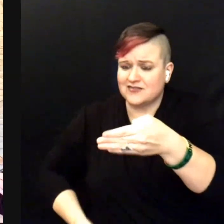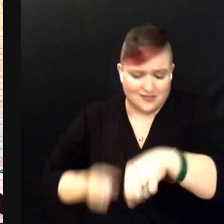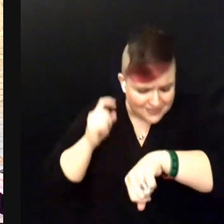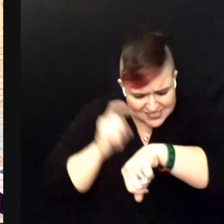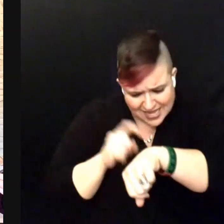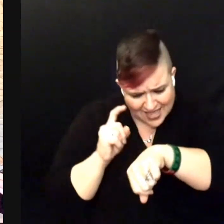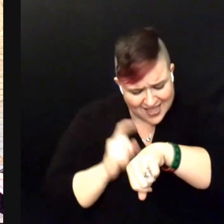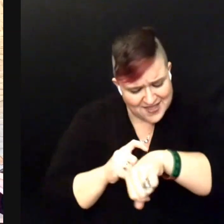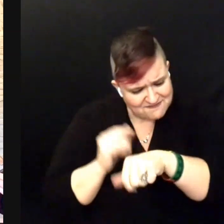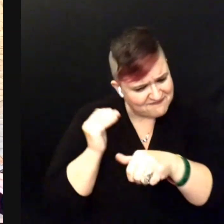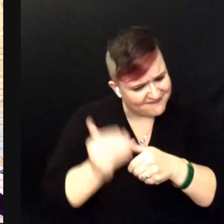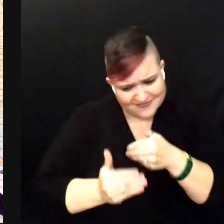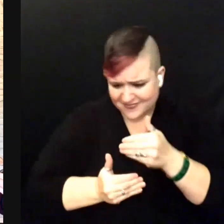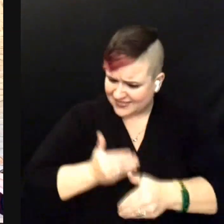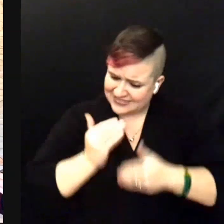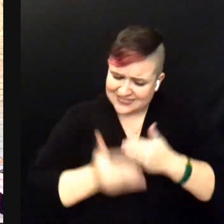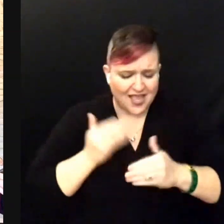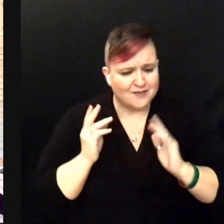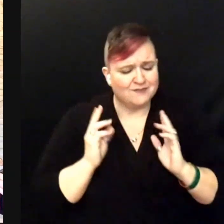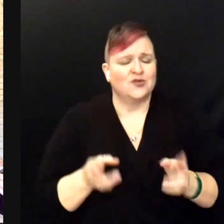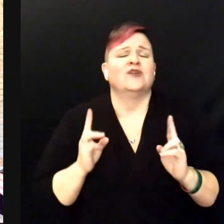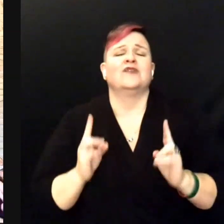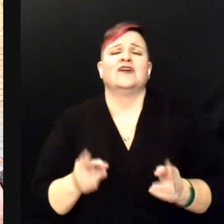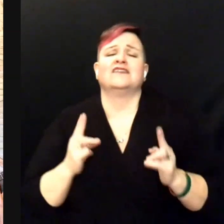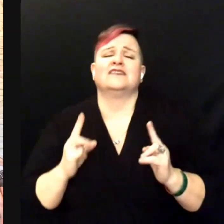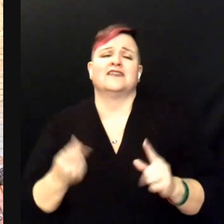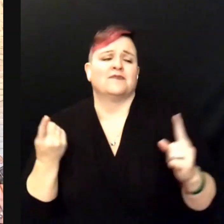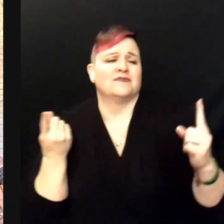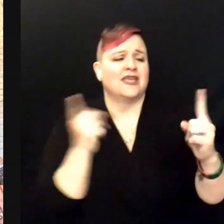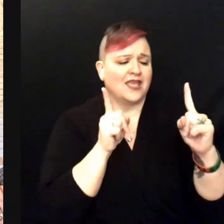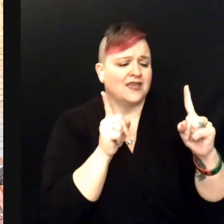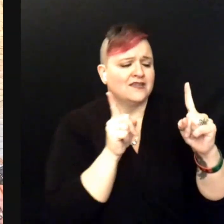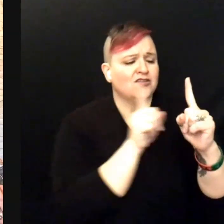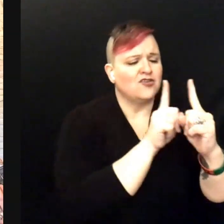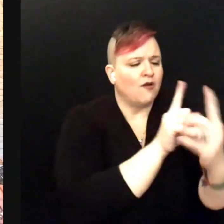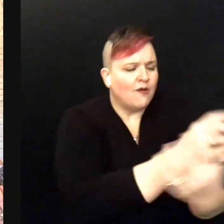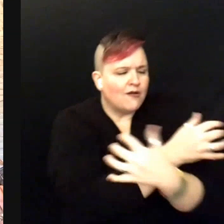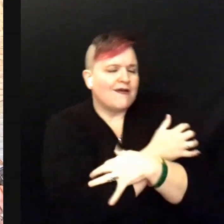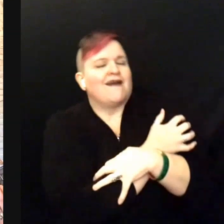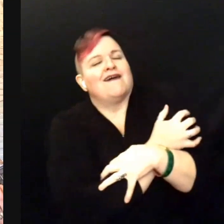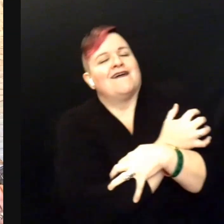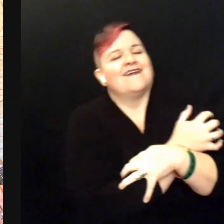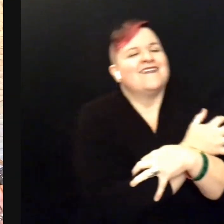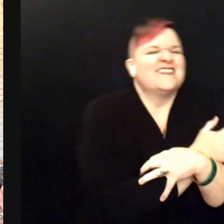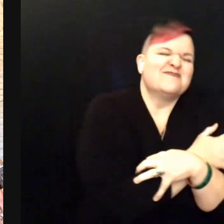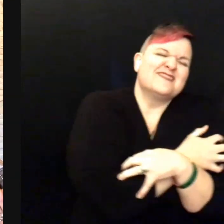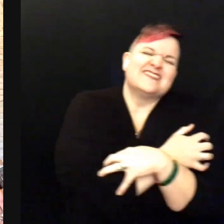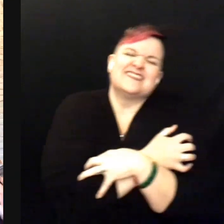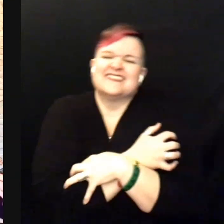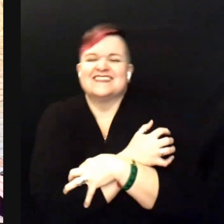move through time till I am in your arms